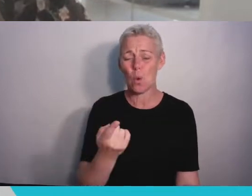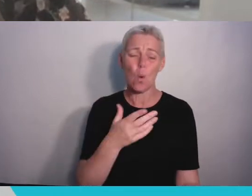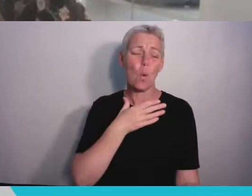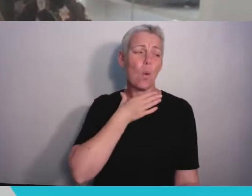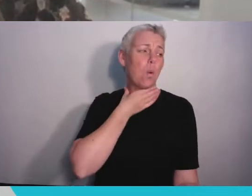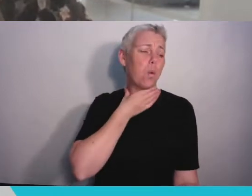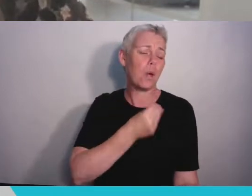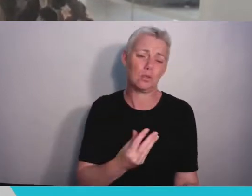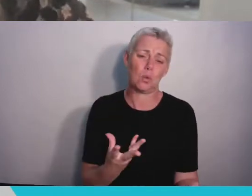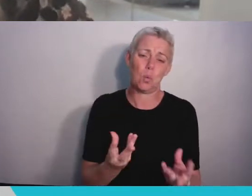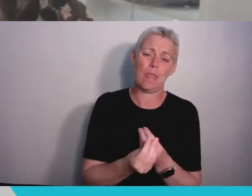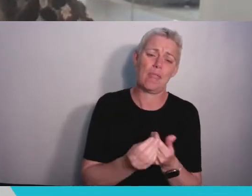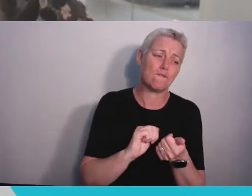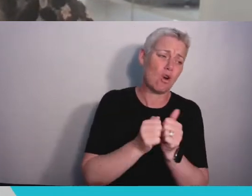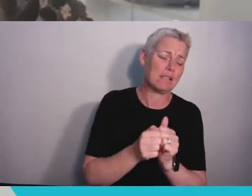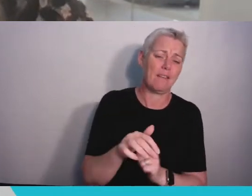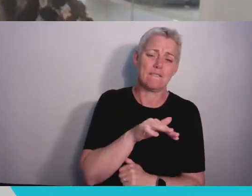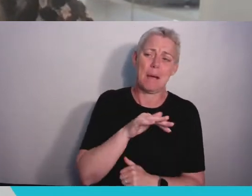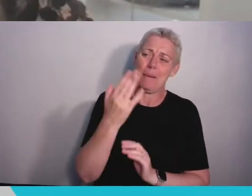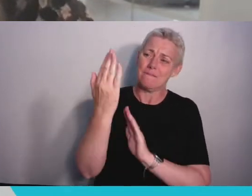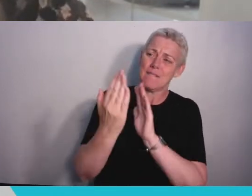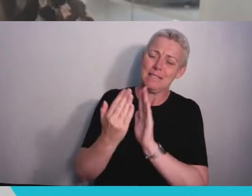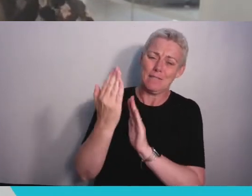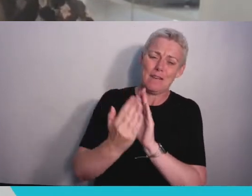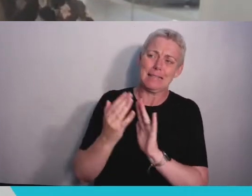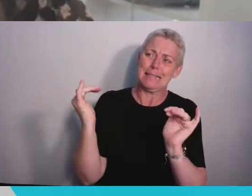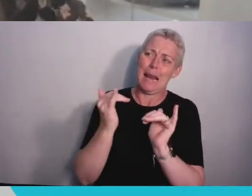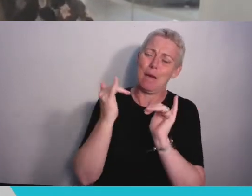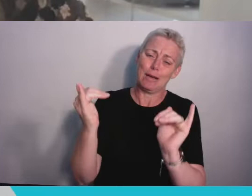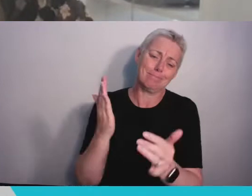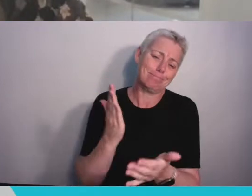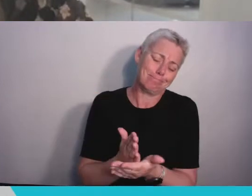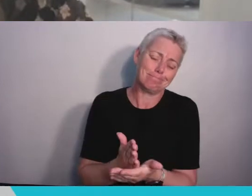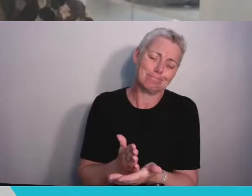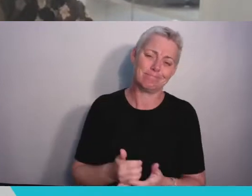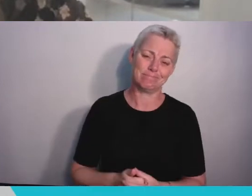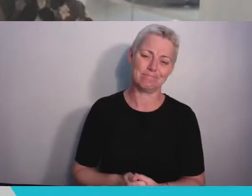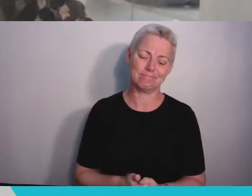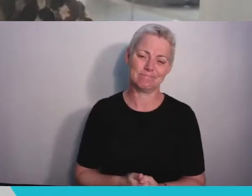I’m also sure a lot, if not most of us here, at some point during the last year thought